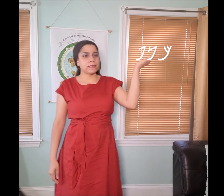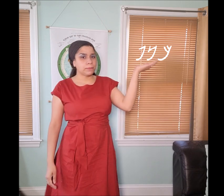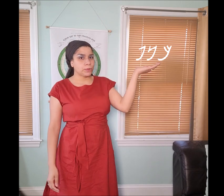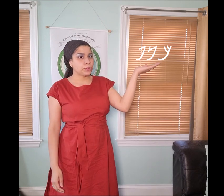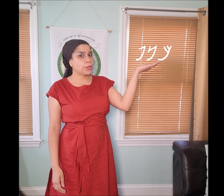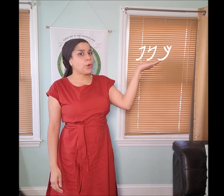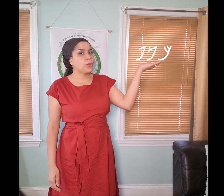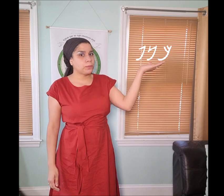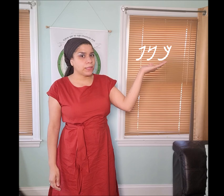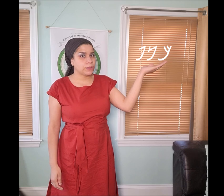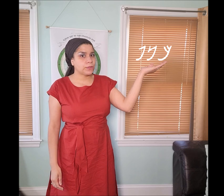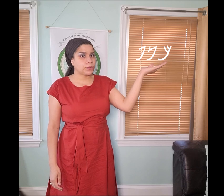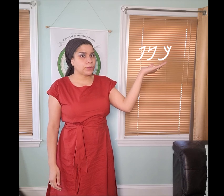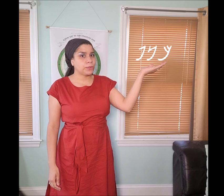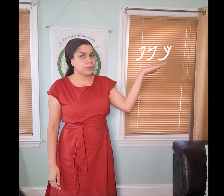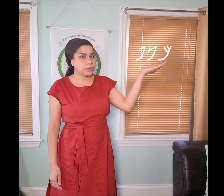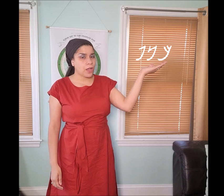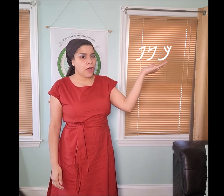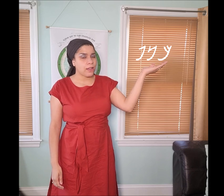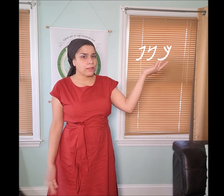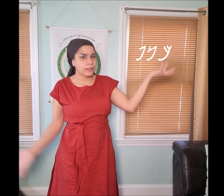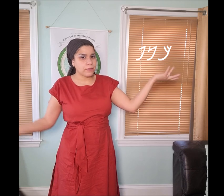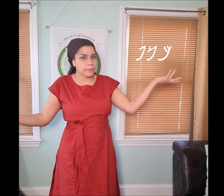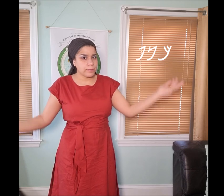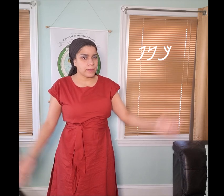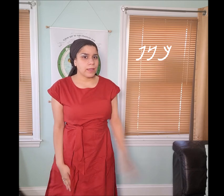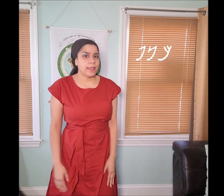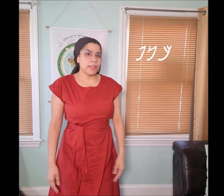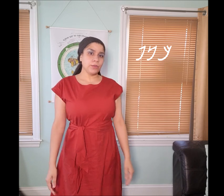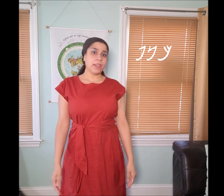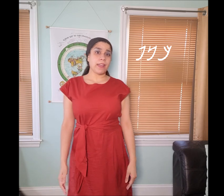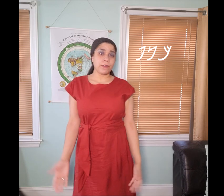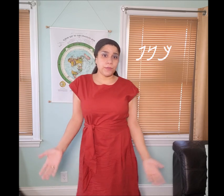These symbols told me to do what you saw.